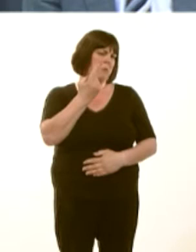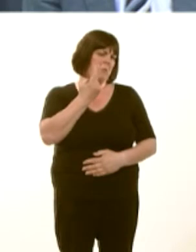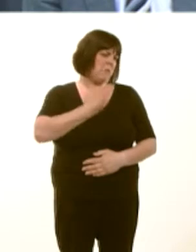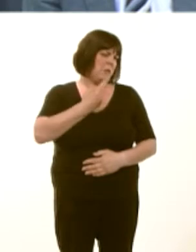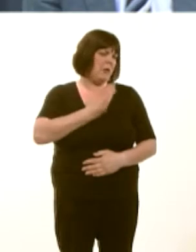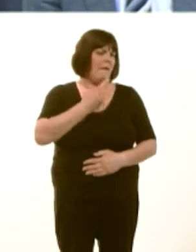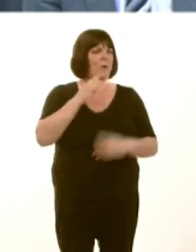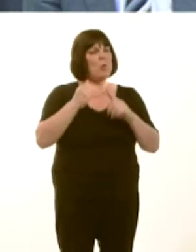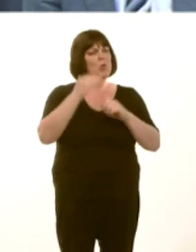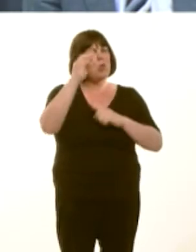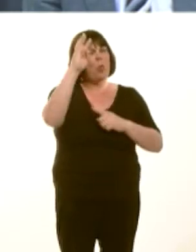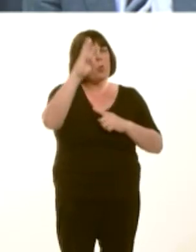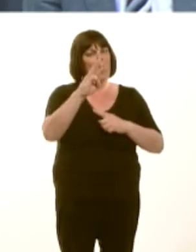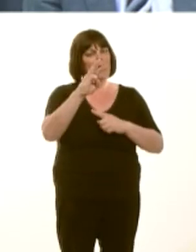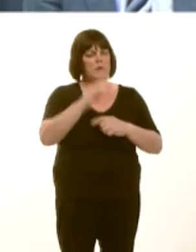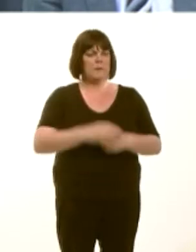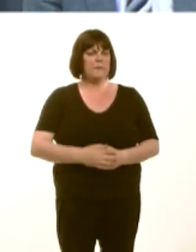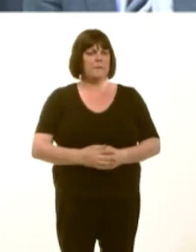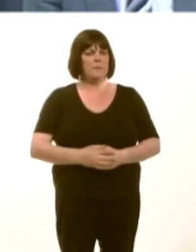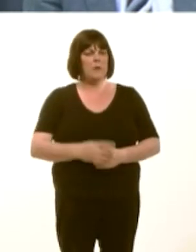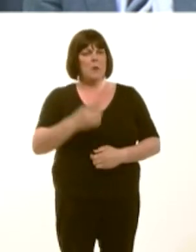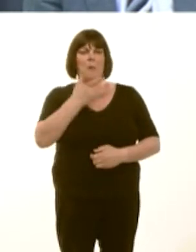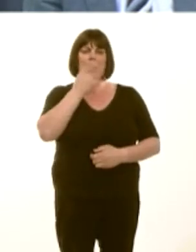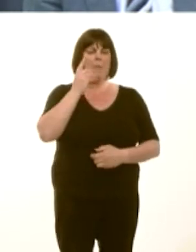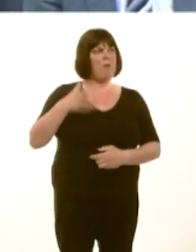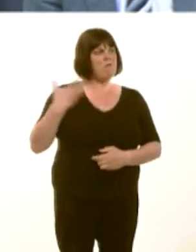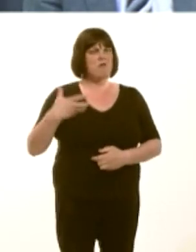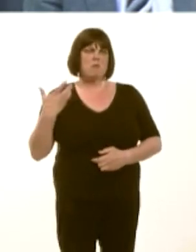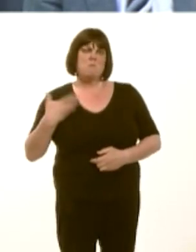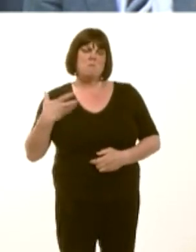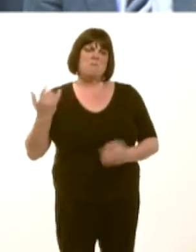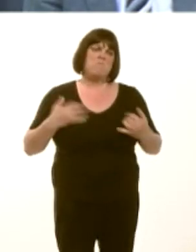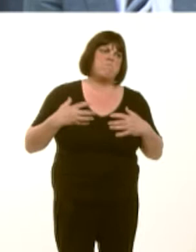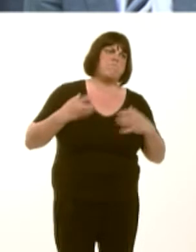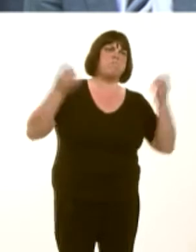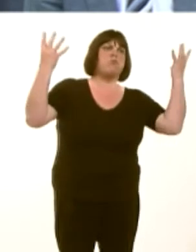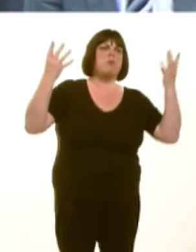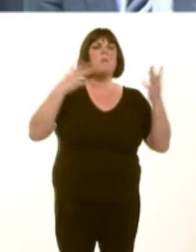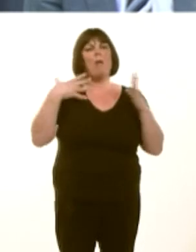on the doorsteps over the past few weeks just what public outrage there is about the health boardís plans.